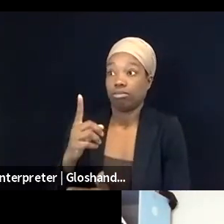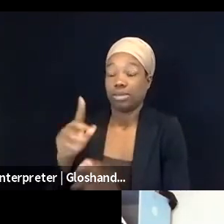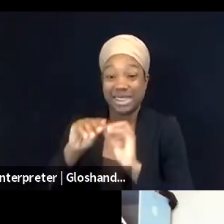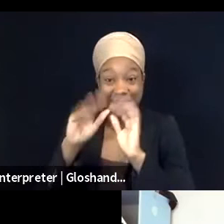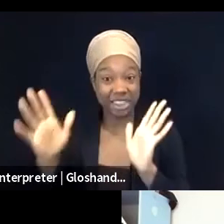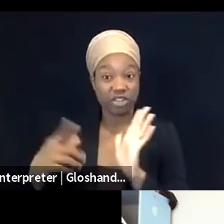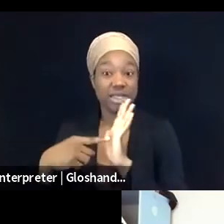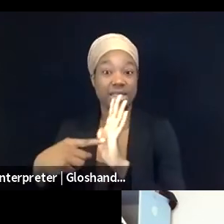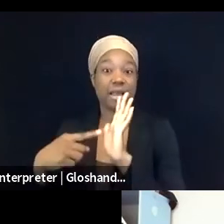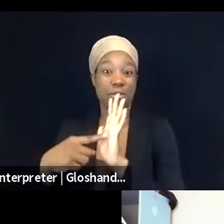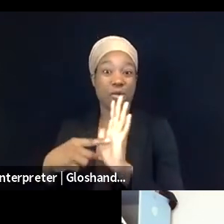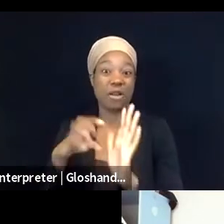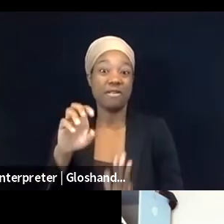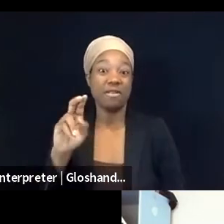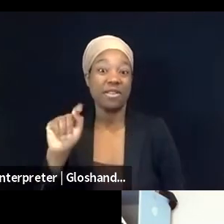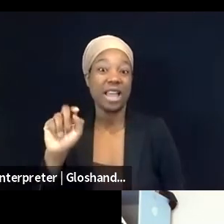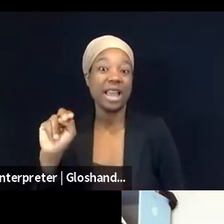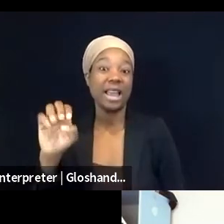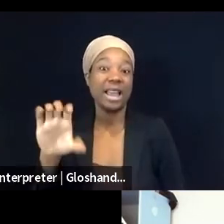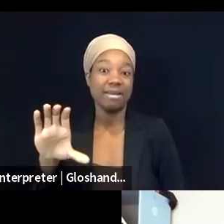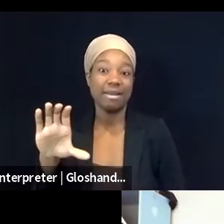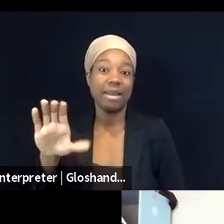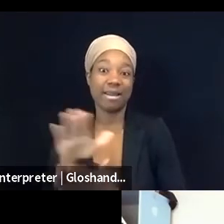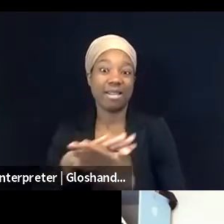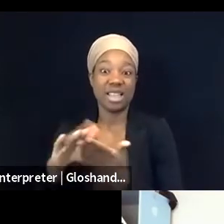what are called eviction proceedings, forced eviction proceedings in Israeli courts,